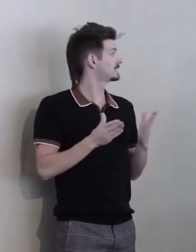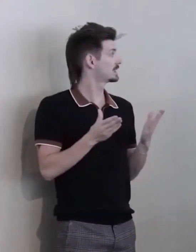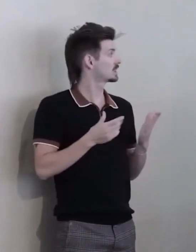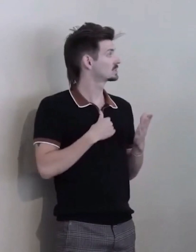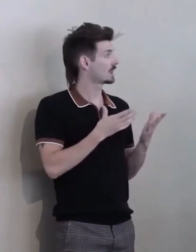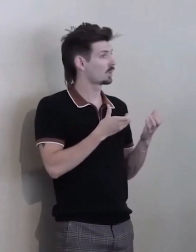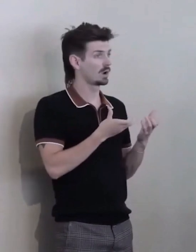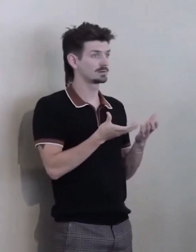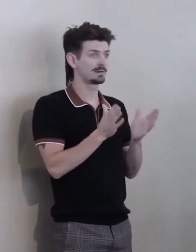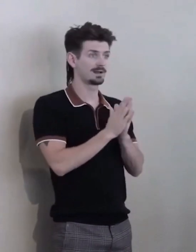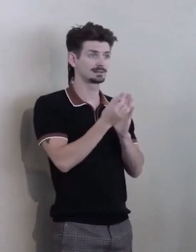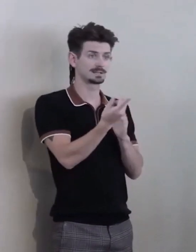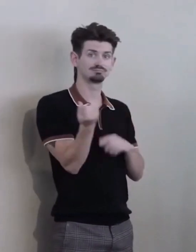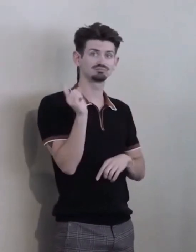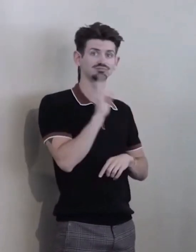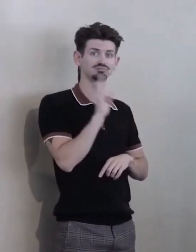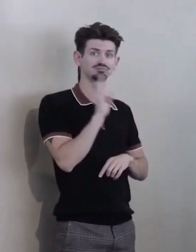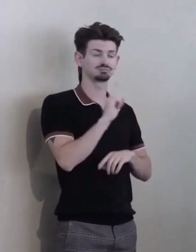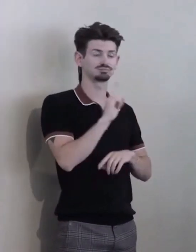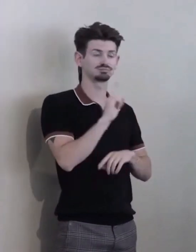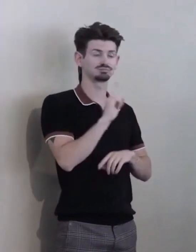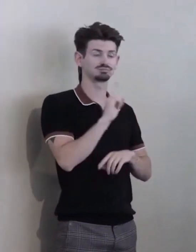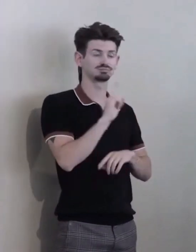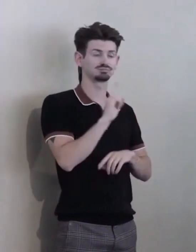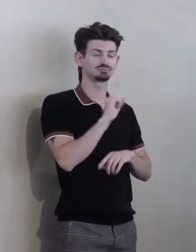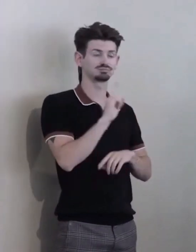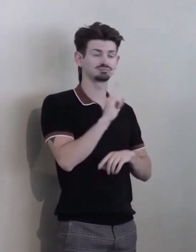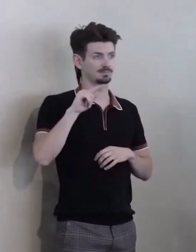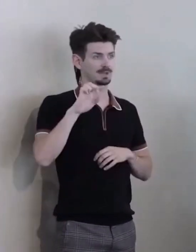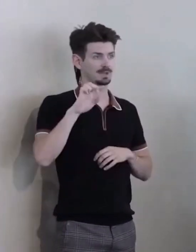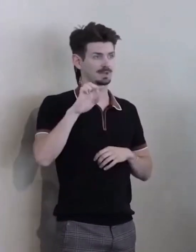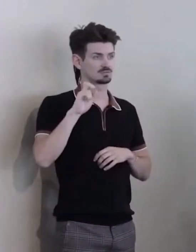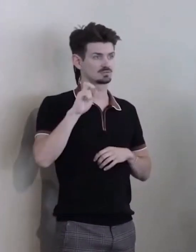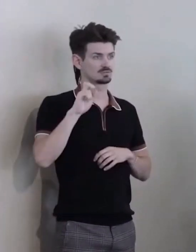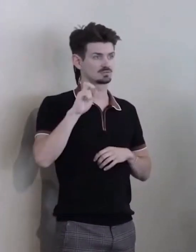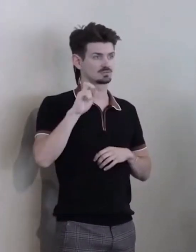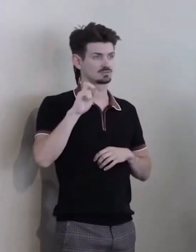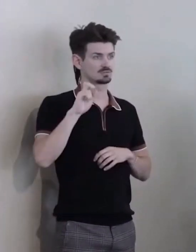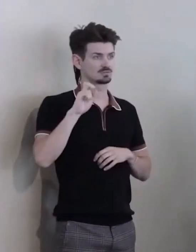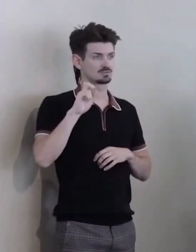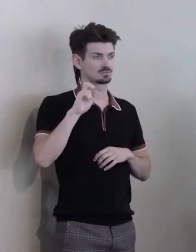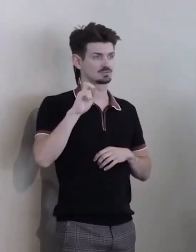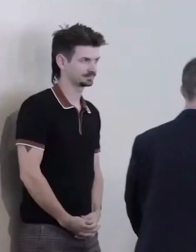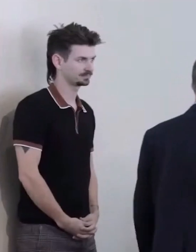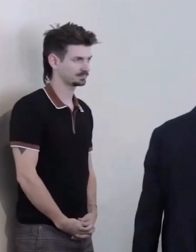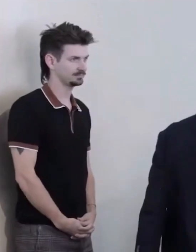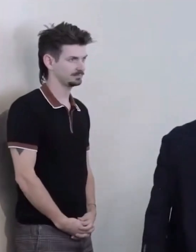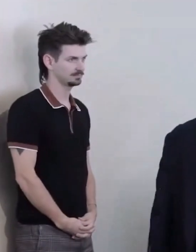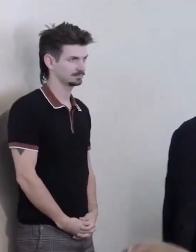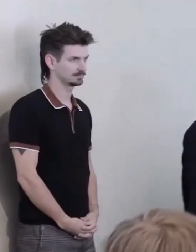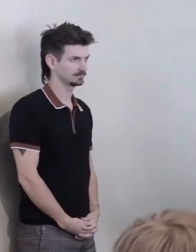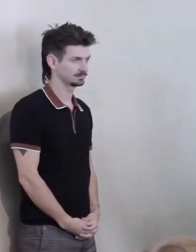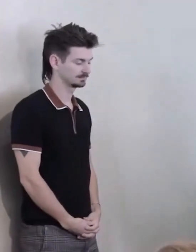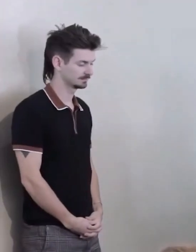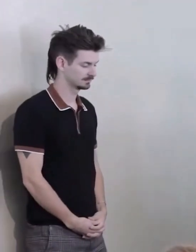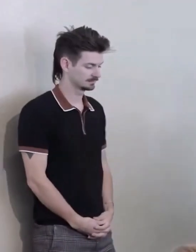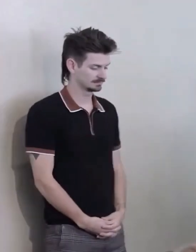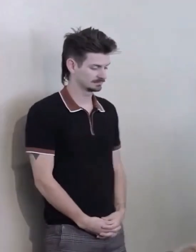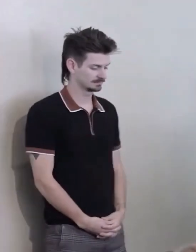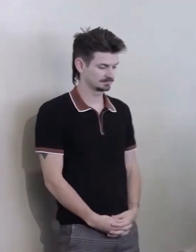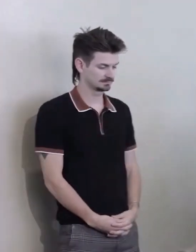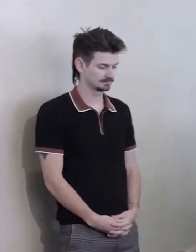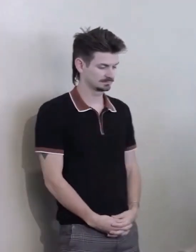Let's give a round of applause for Patrick. [clapping]